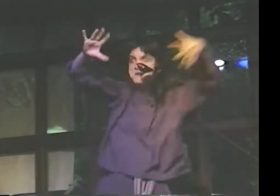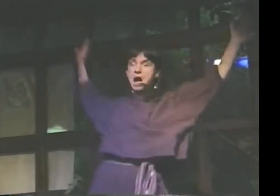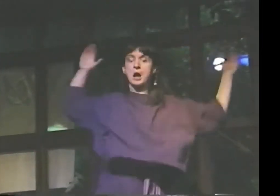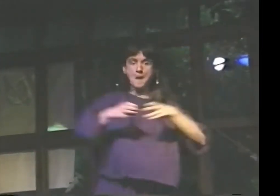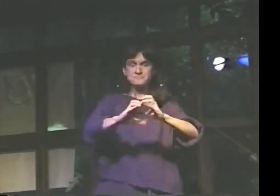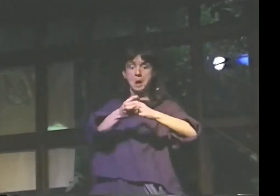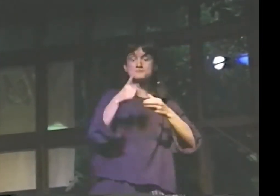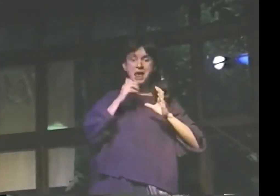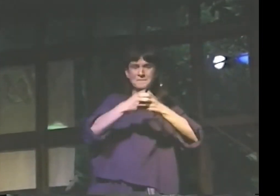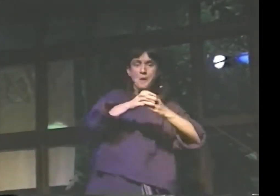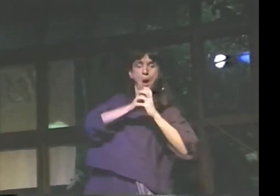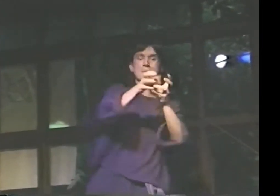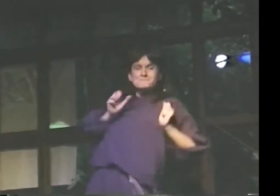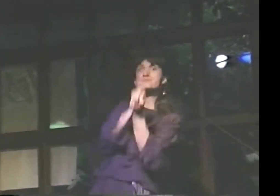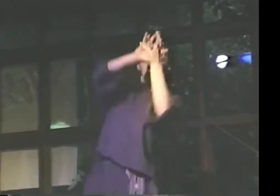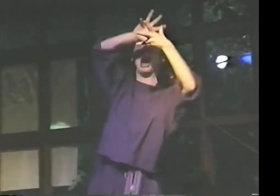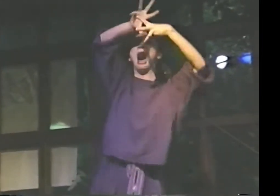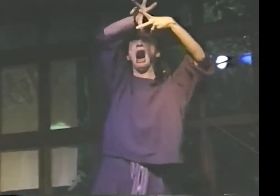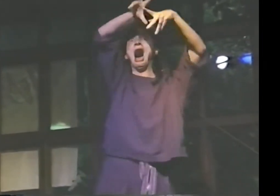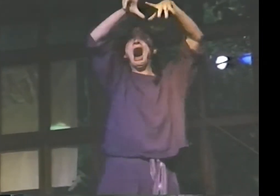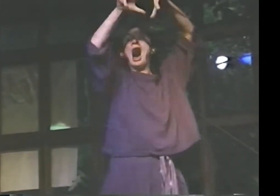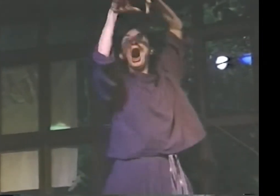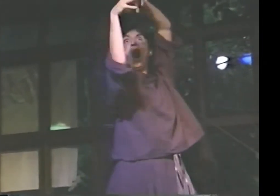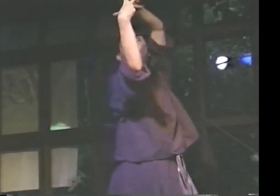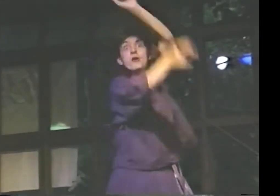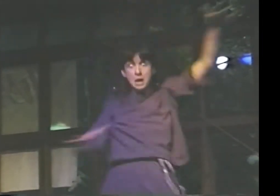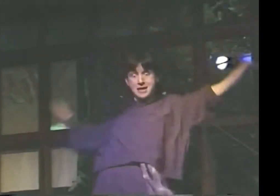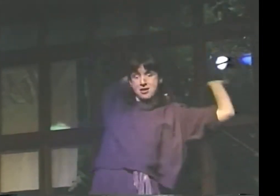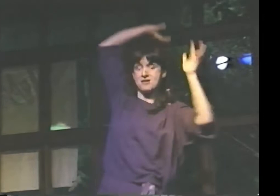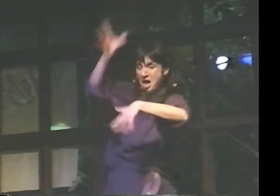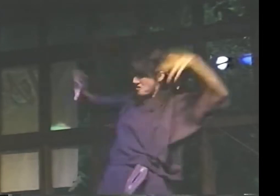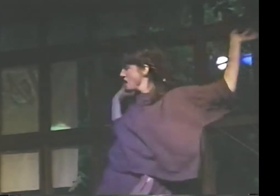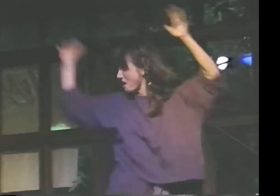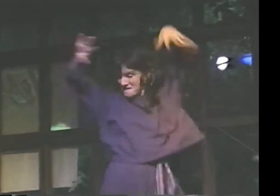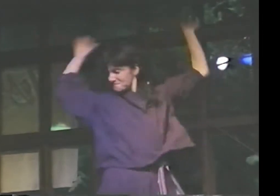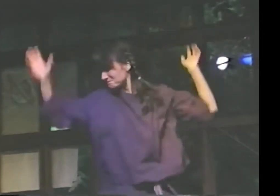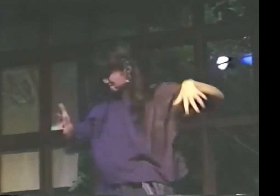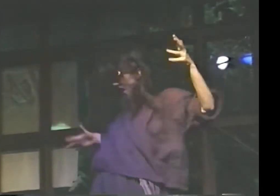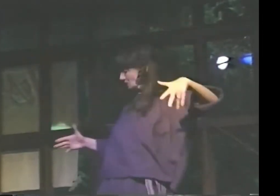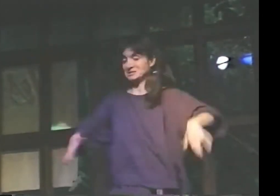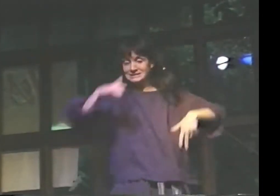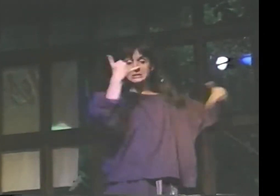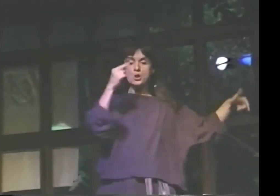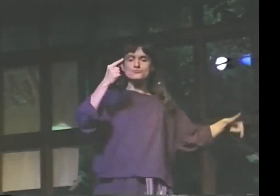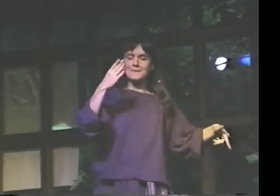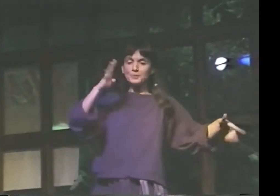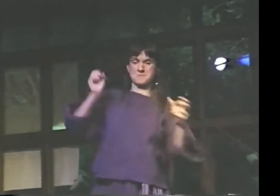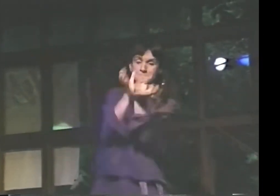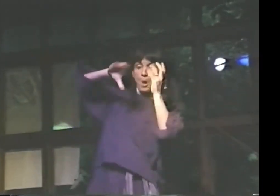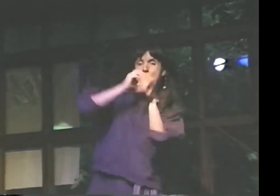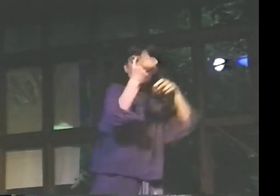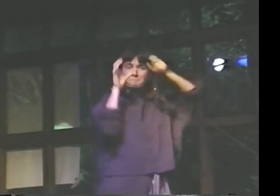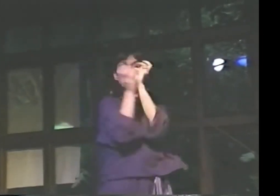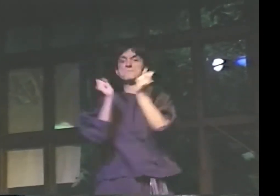"NO, NO. STOP IT. STOP IT." THE RED IS THE FIRST TO GO DOWN. YELLOW, GREEN, BLUE...